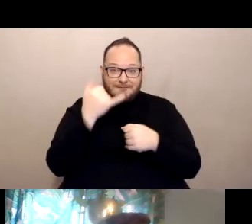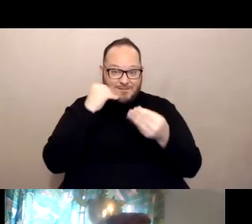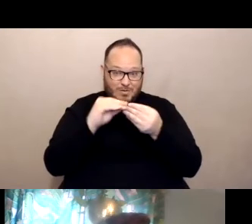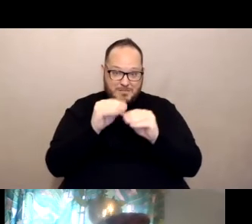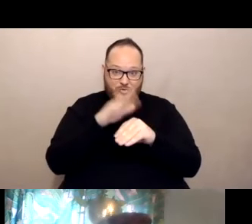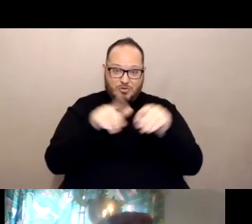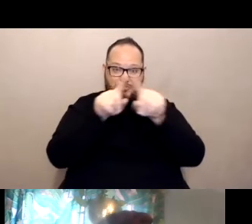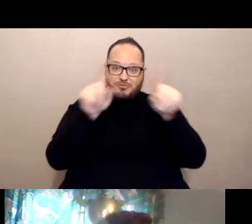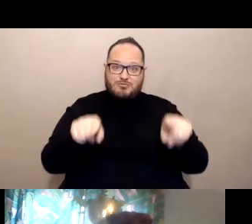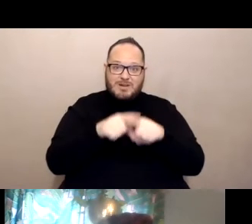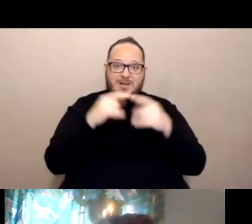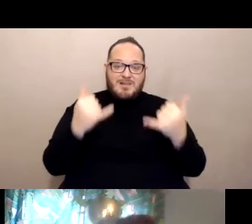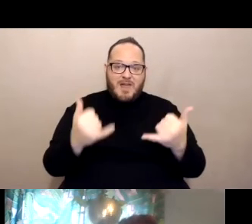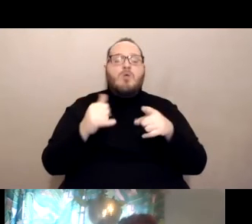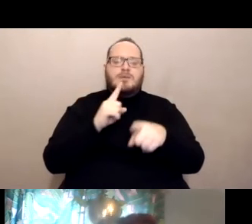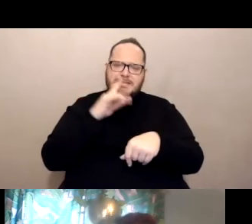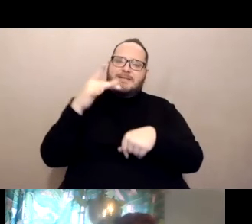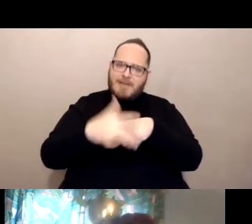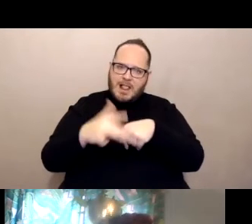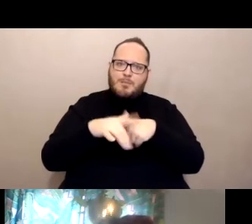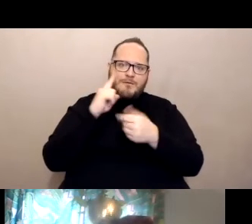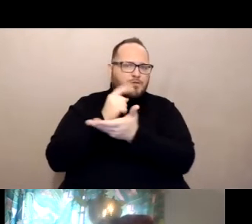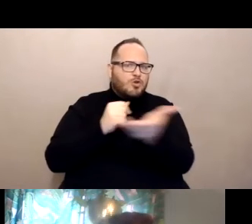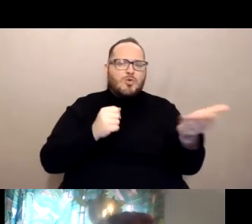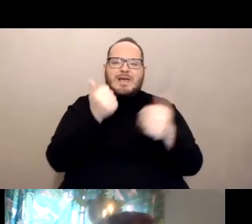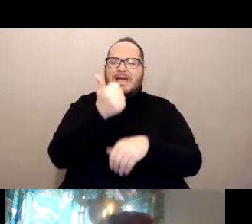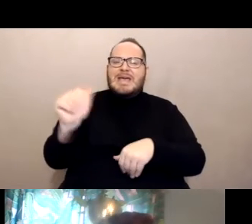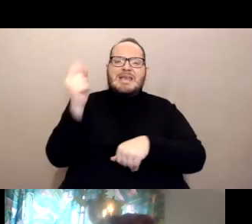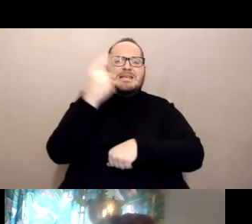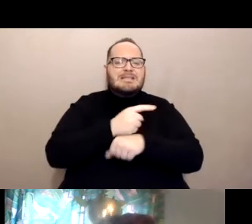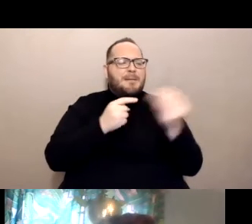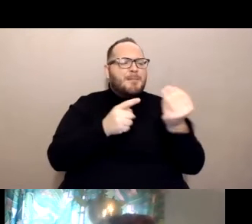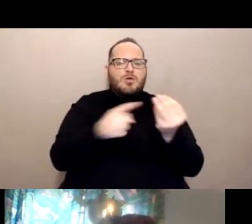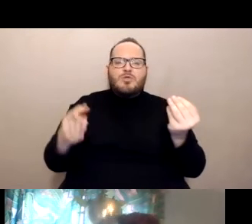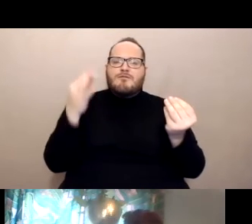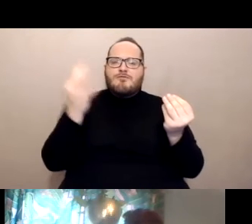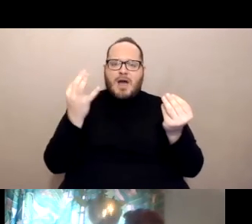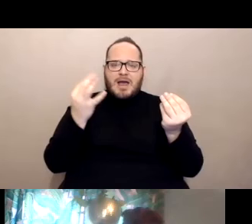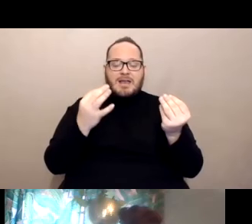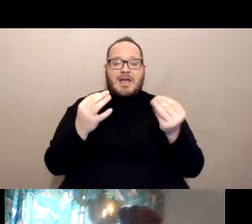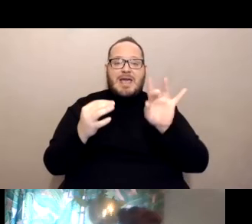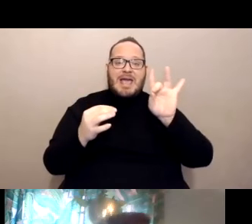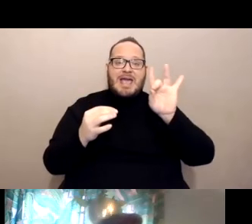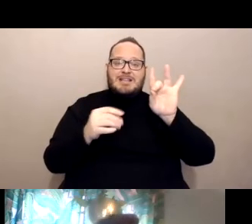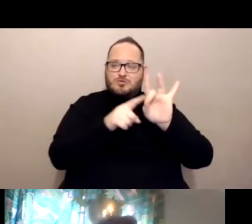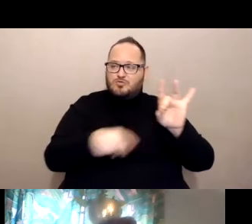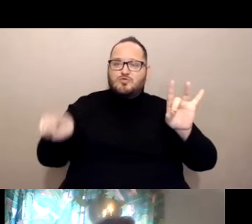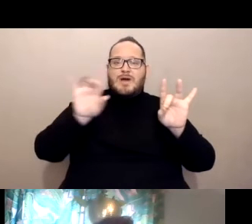It's available for you any day, Monday through Friday from eight to eight or Saturday through Sunday